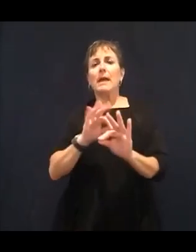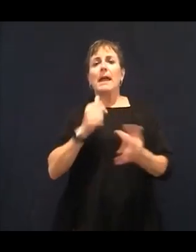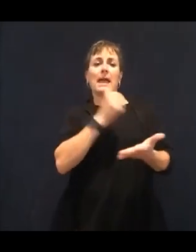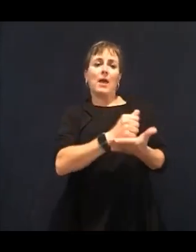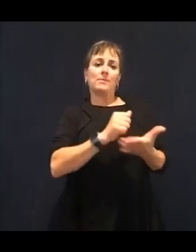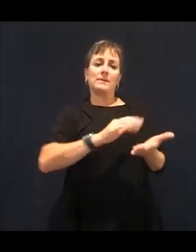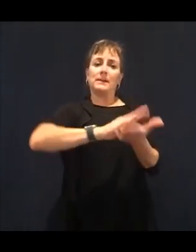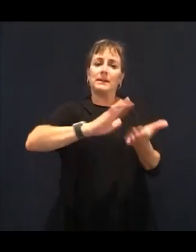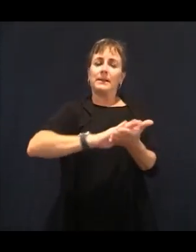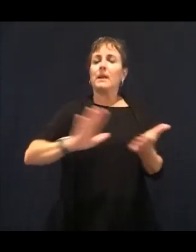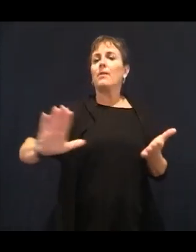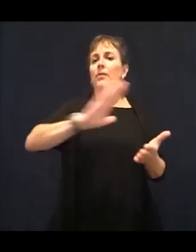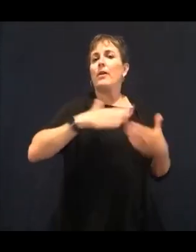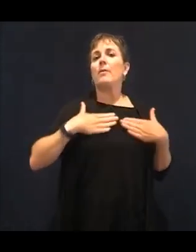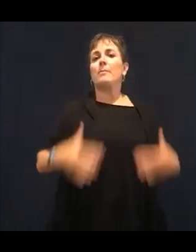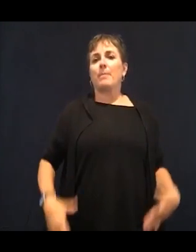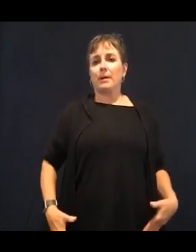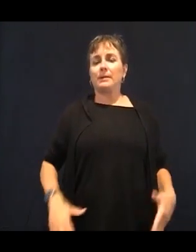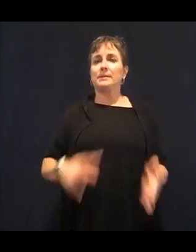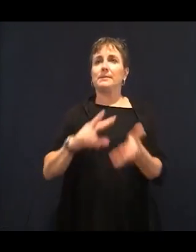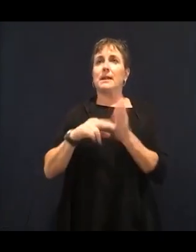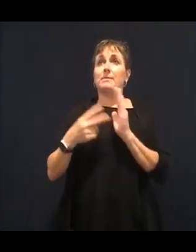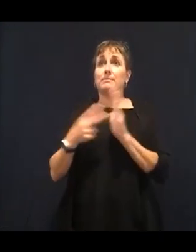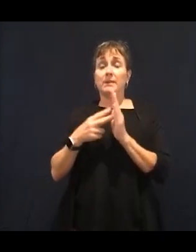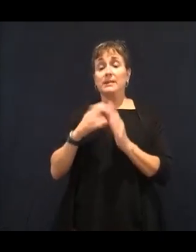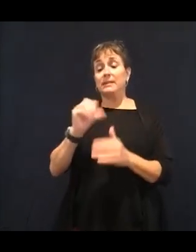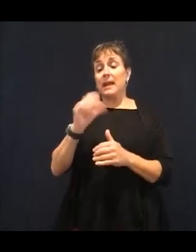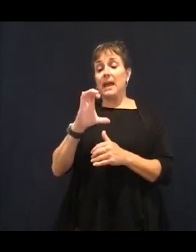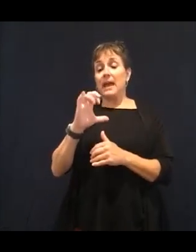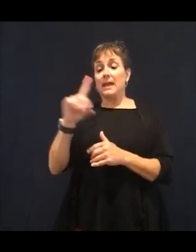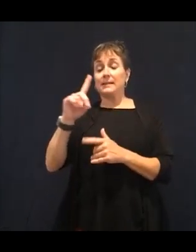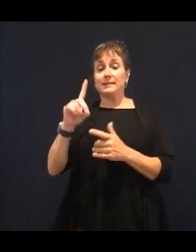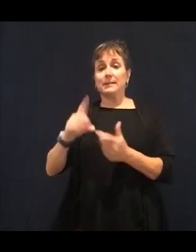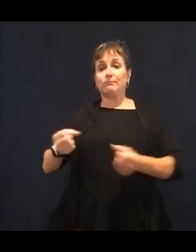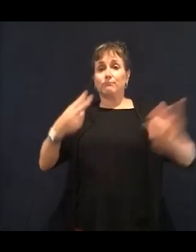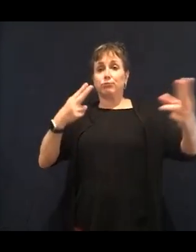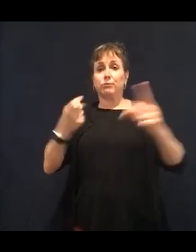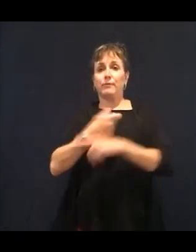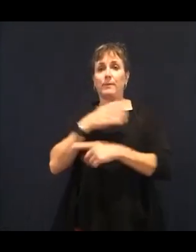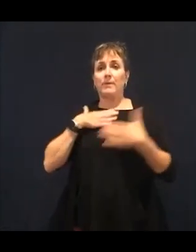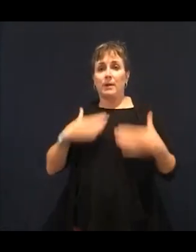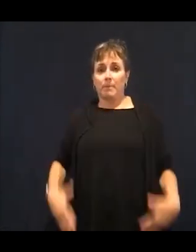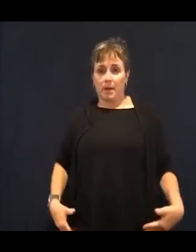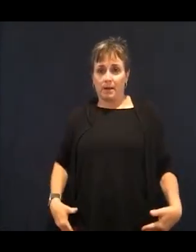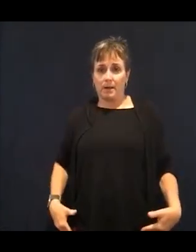an alkaline body disease cannot grow in an alkaline body.